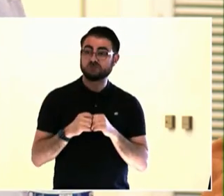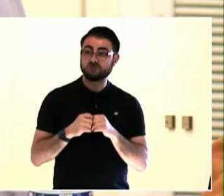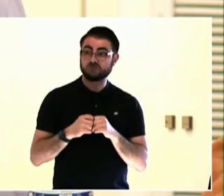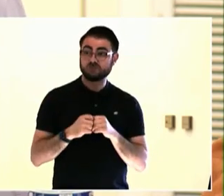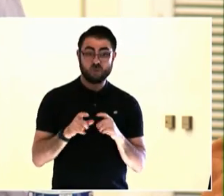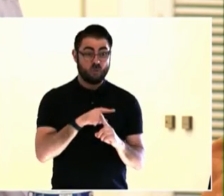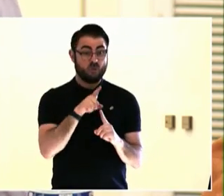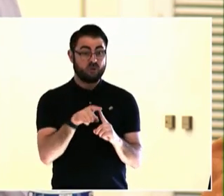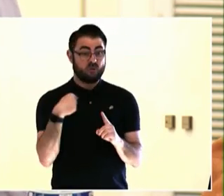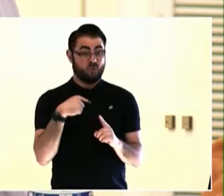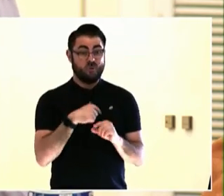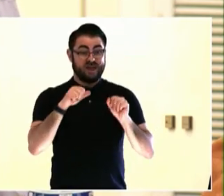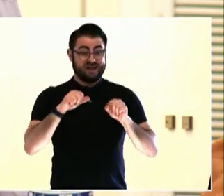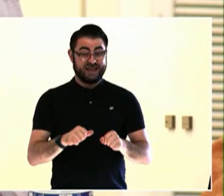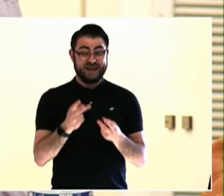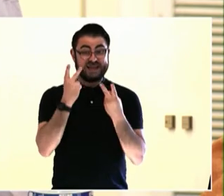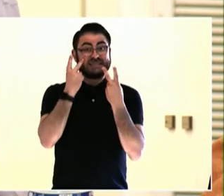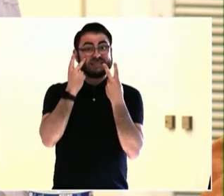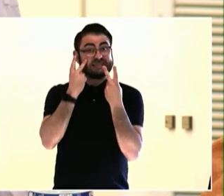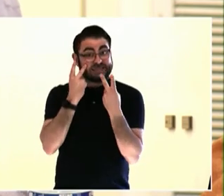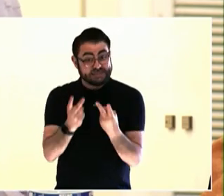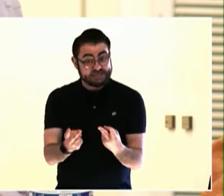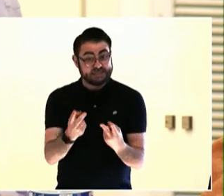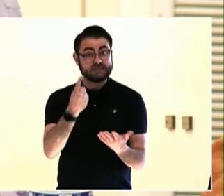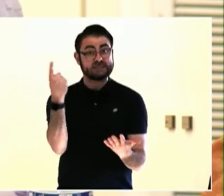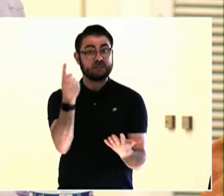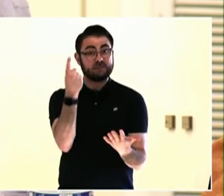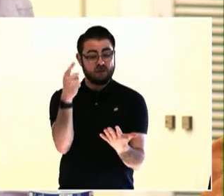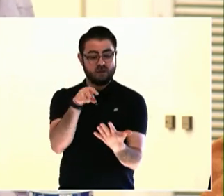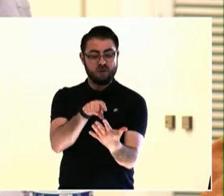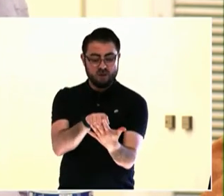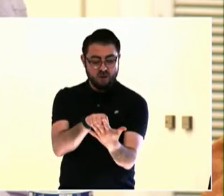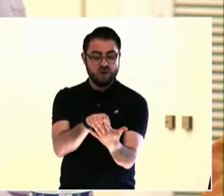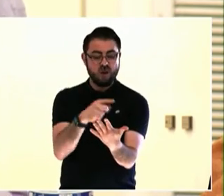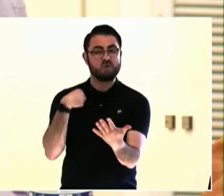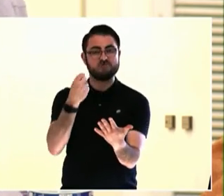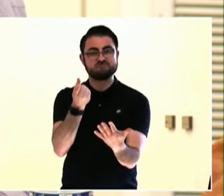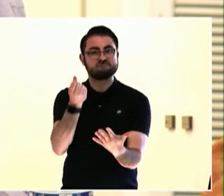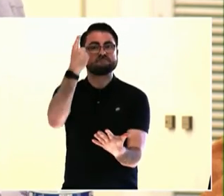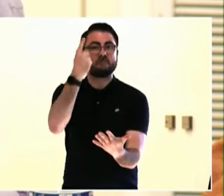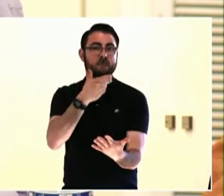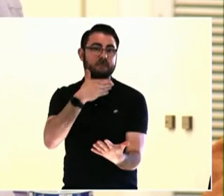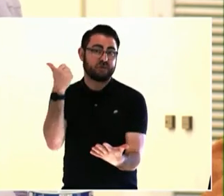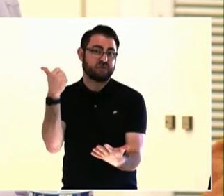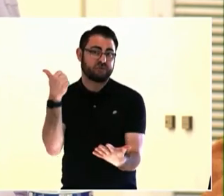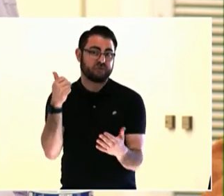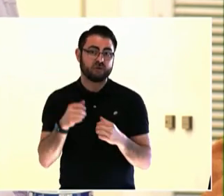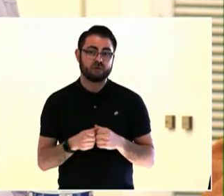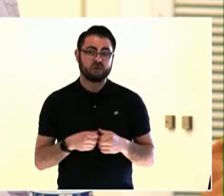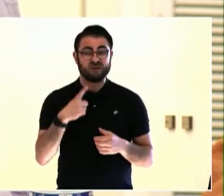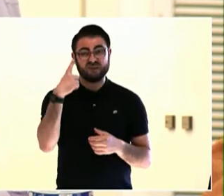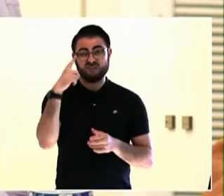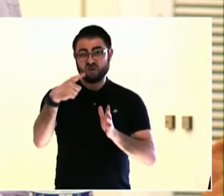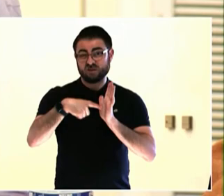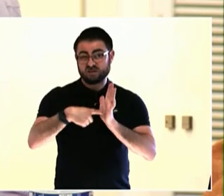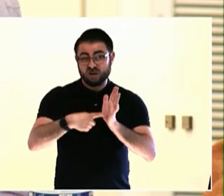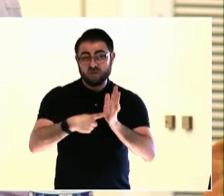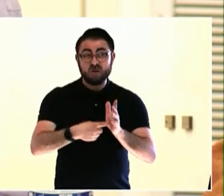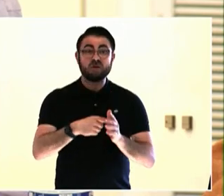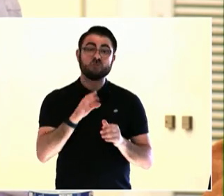were an uncle, a friend or something like that, you know? Like we, the court, we, you know, we know you are having